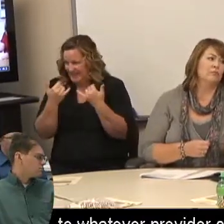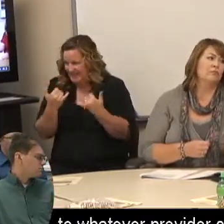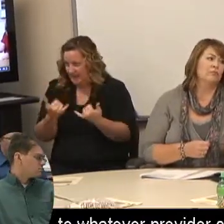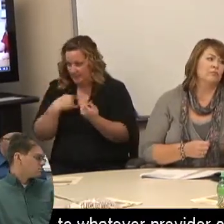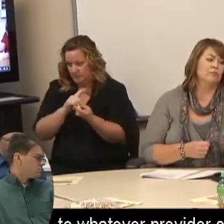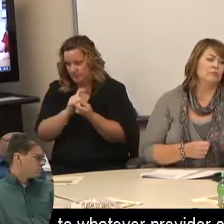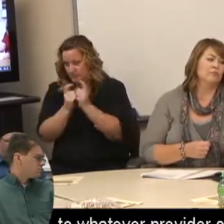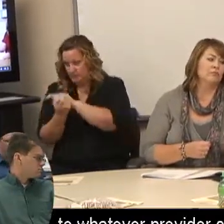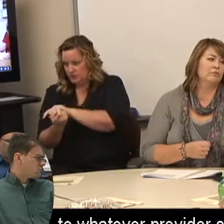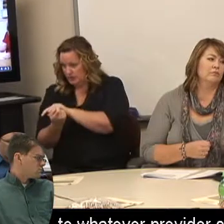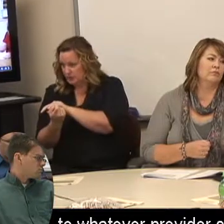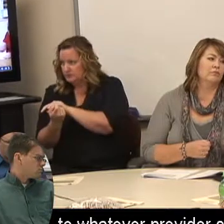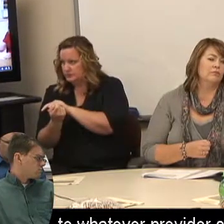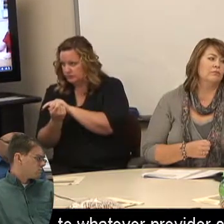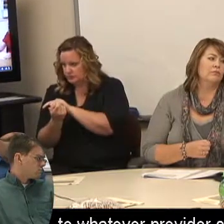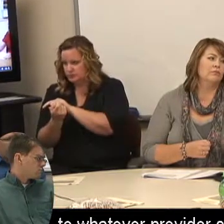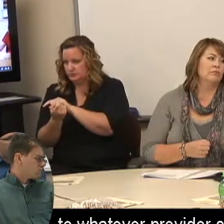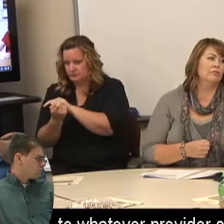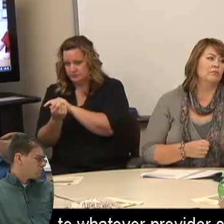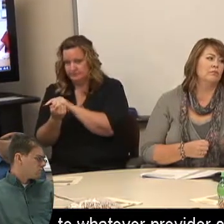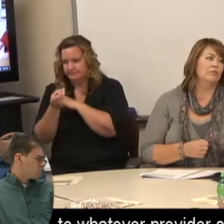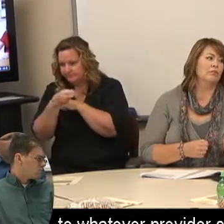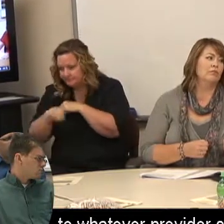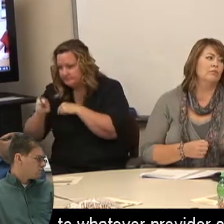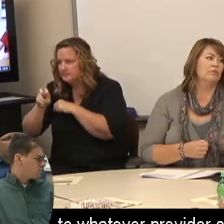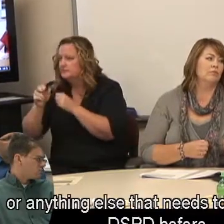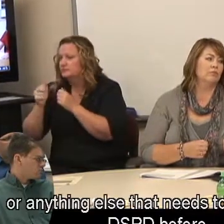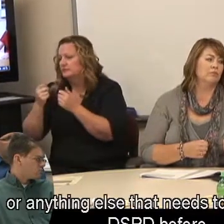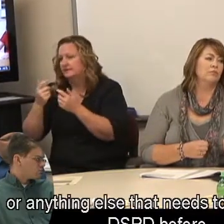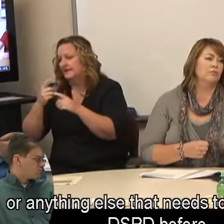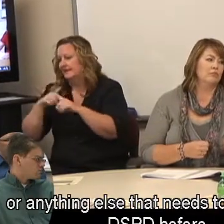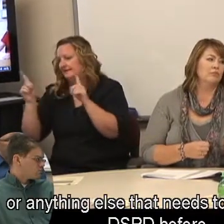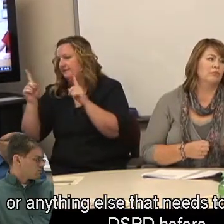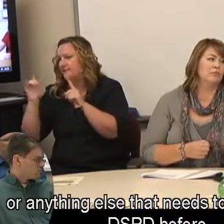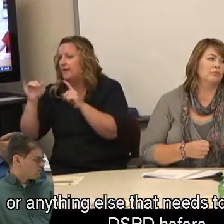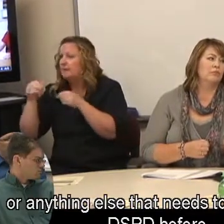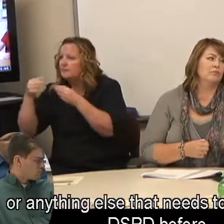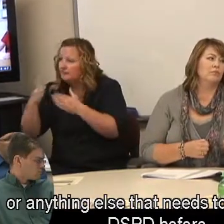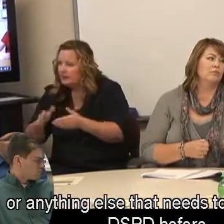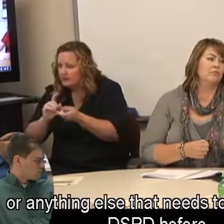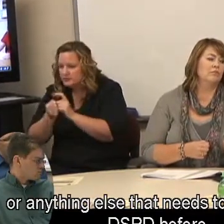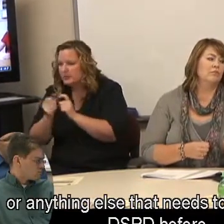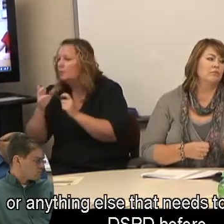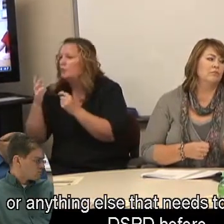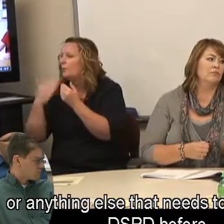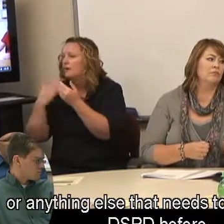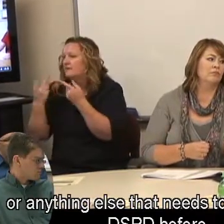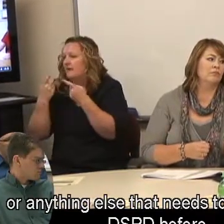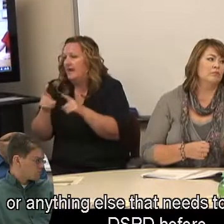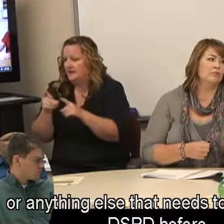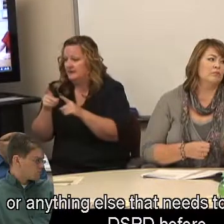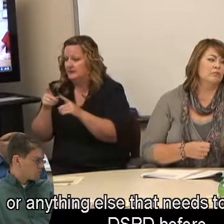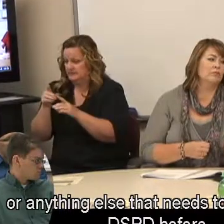to whatever provider change or anything else that needs to happen with DSPD before -